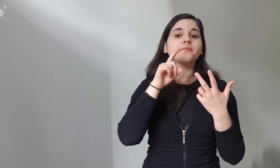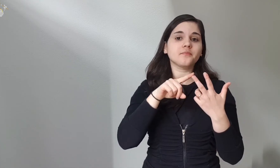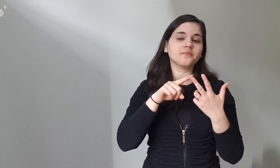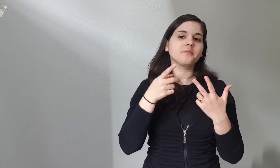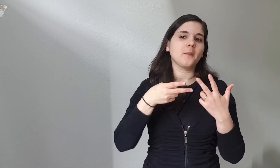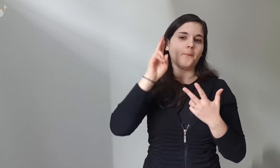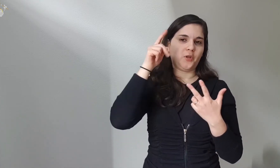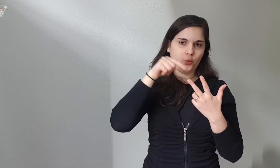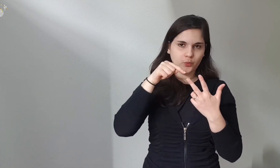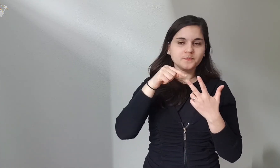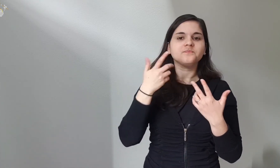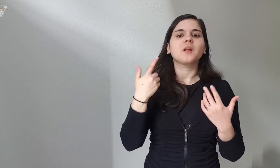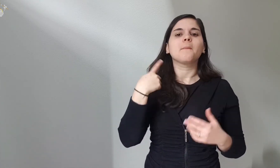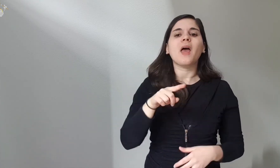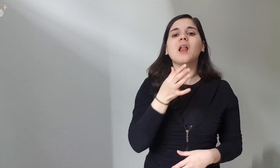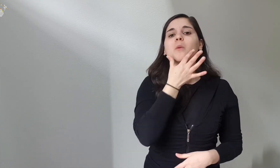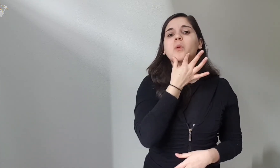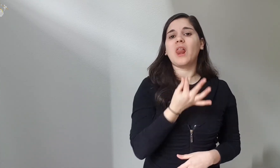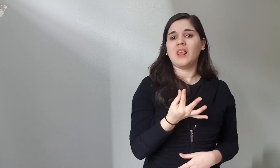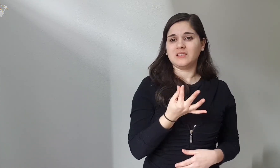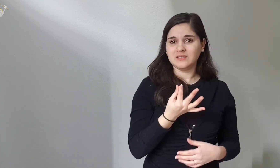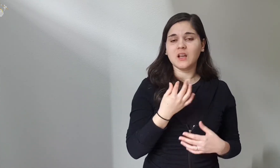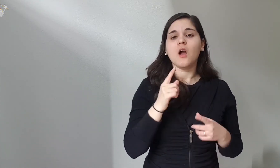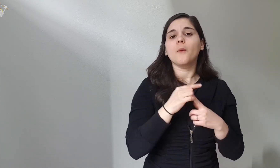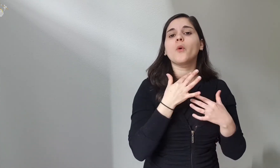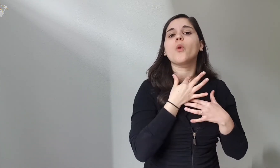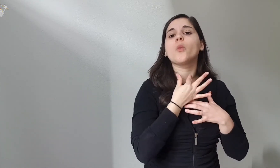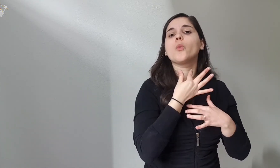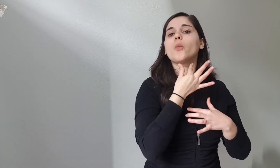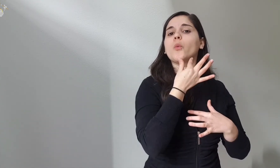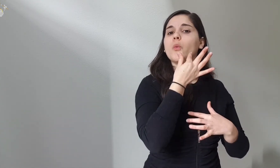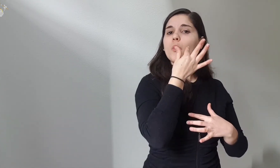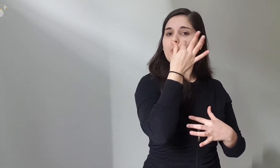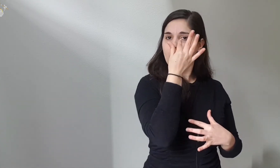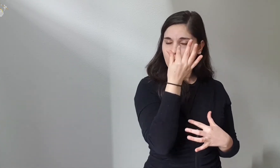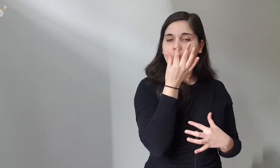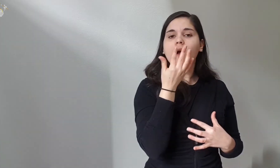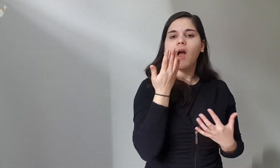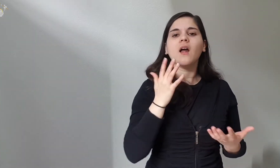The third is more plausible: having a long neck is synonymous with beauty